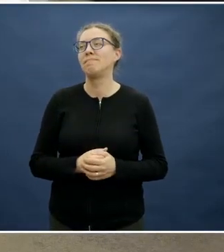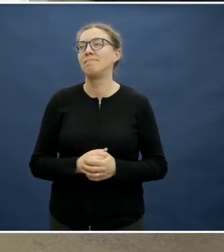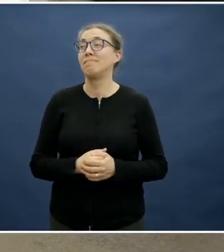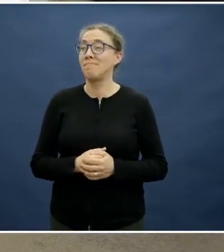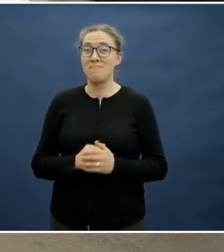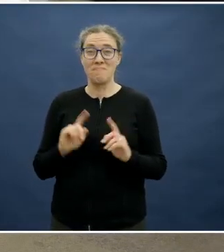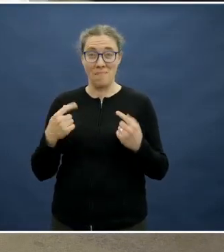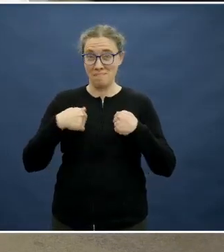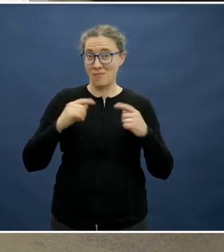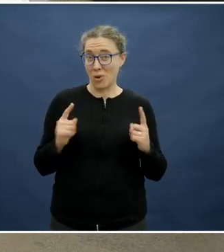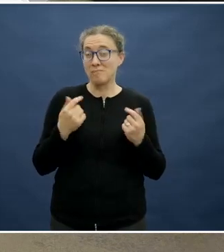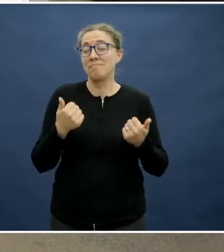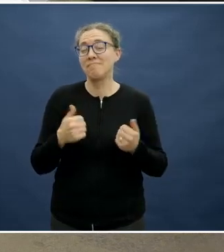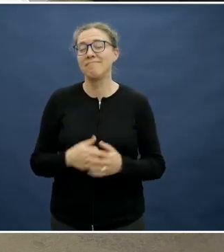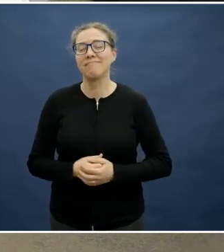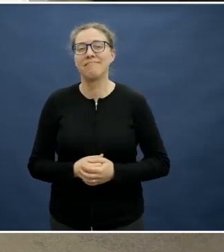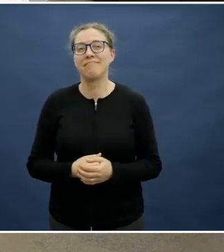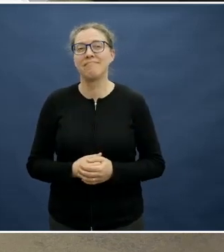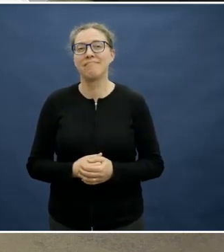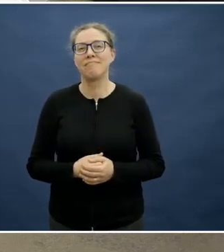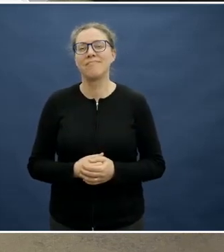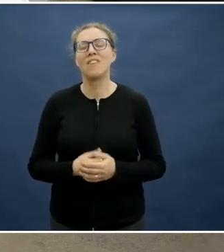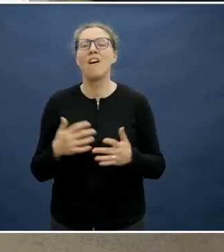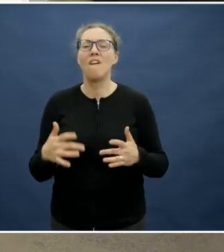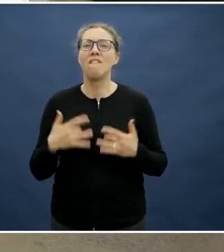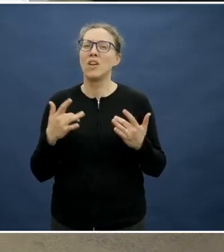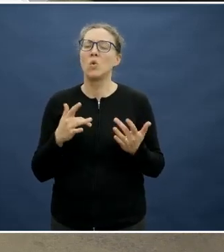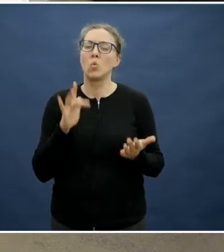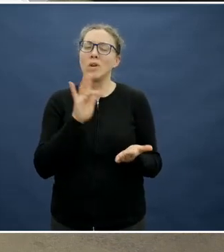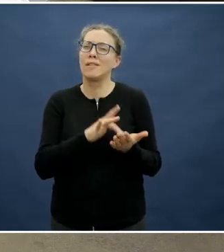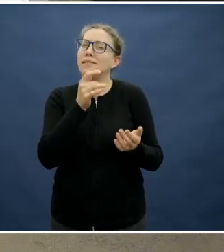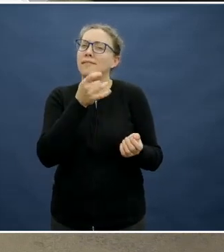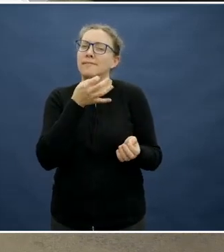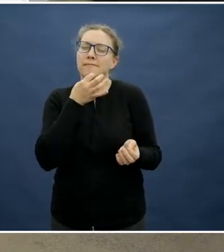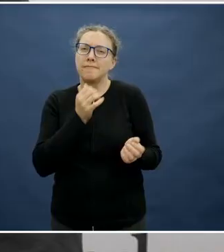I think we've touched on it a little bit. I think role modelling is incredibly important.